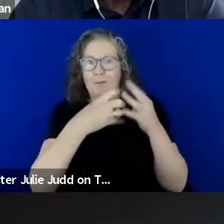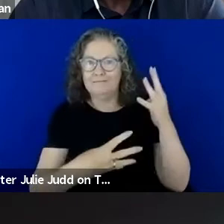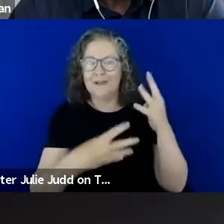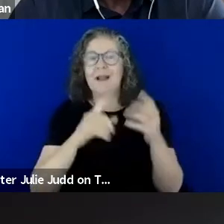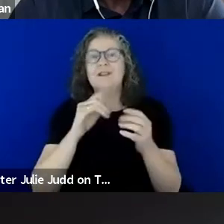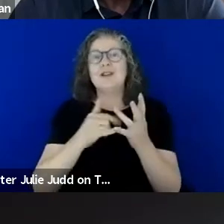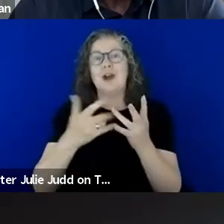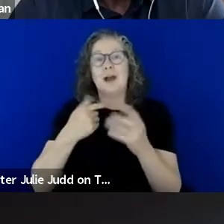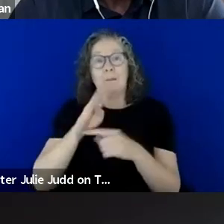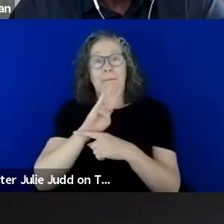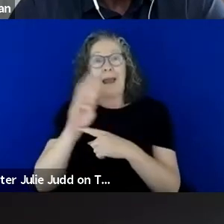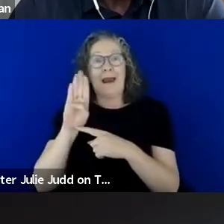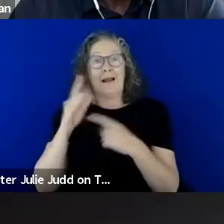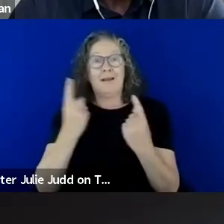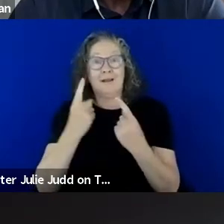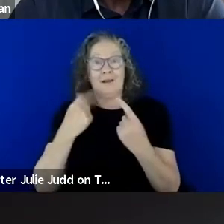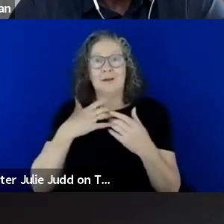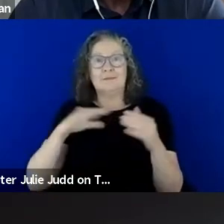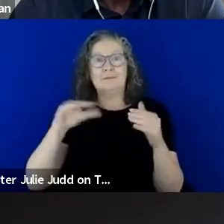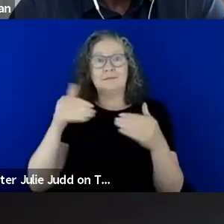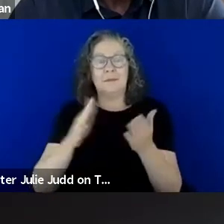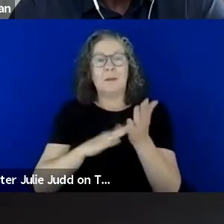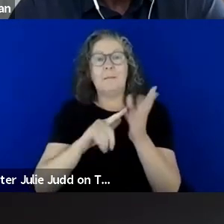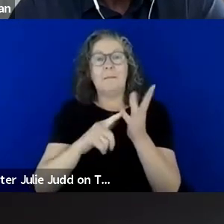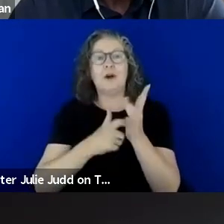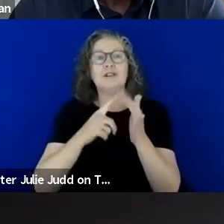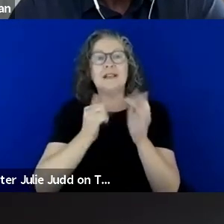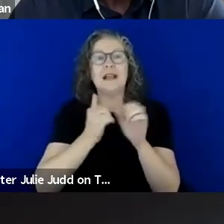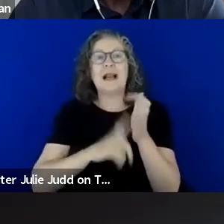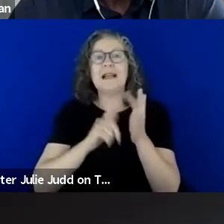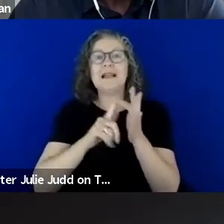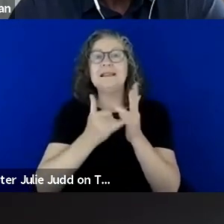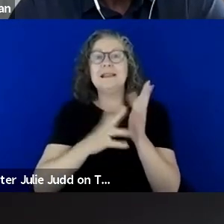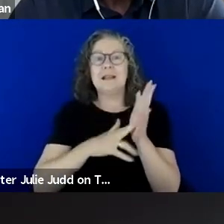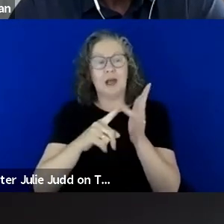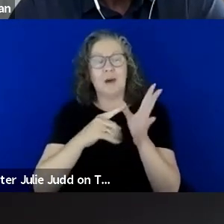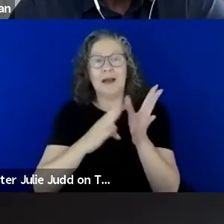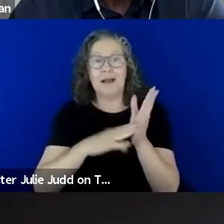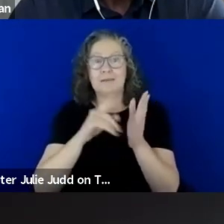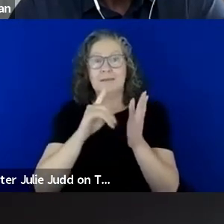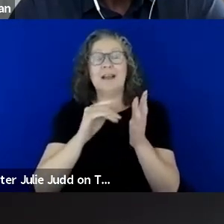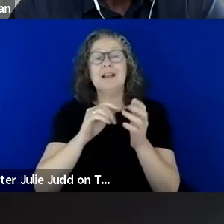to introduce and welcome Maurice Gleeson OAM who is President of Blind Sports and Recreation Victoria.